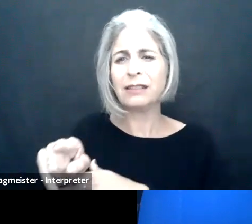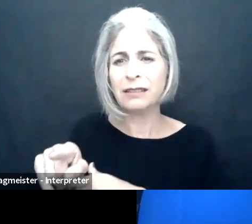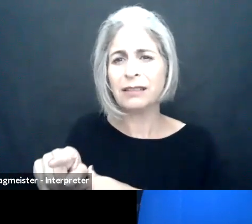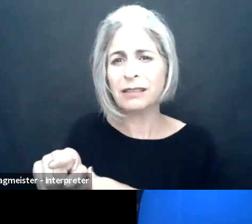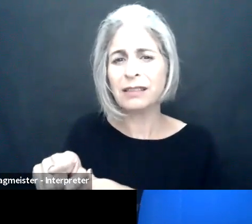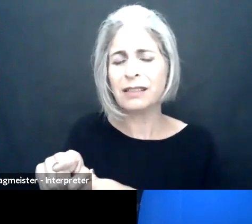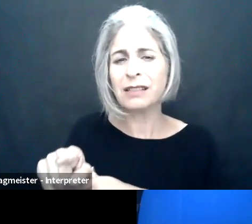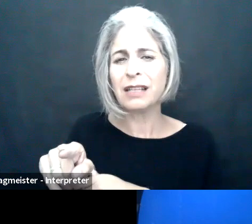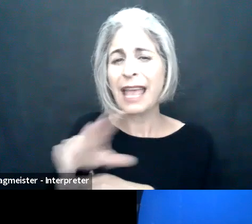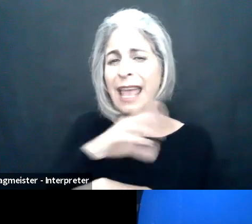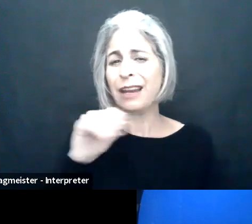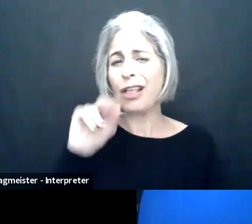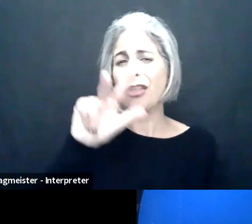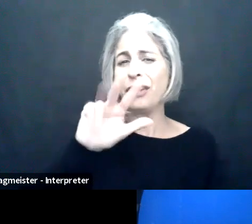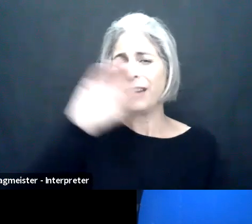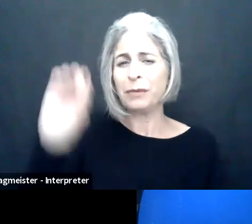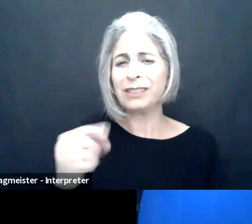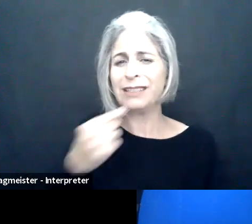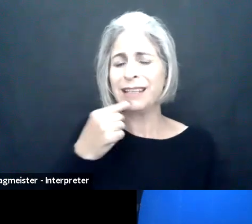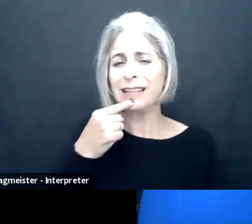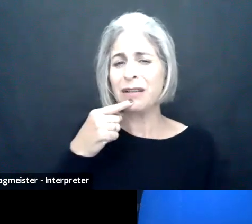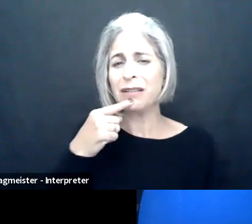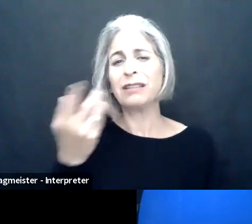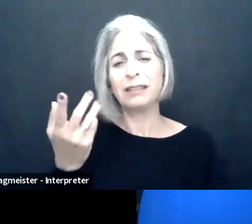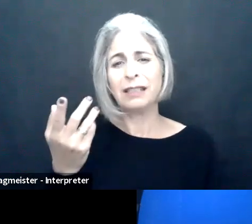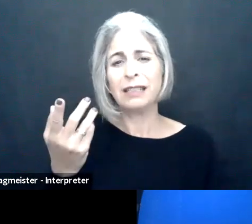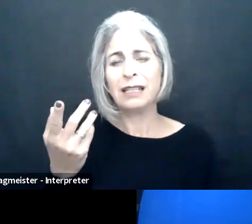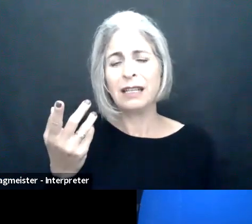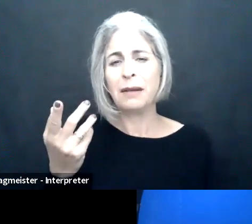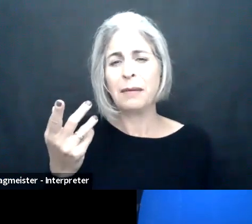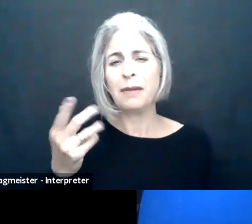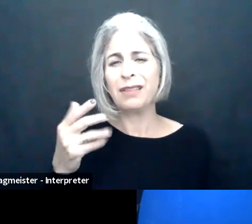applications is the main cause for barriers.